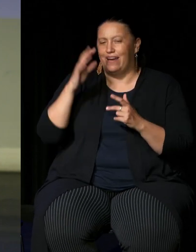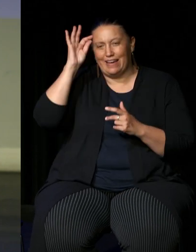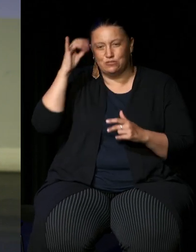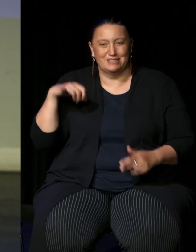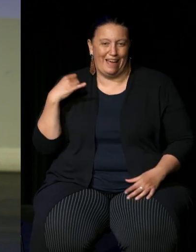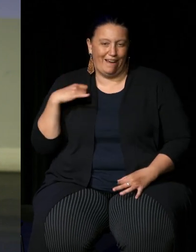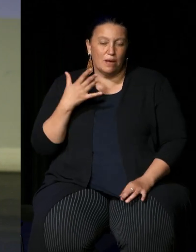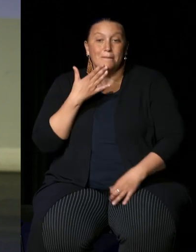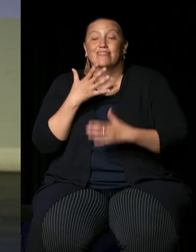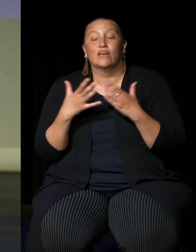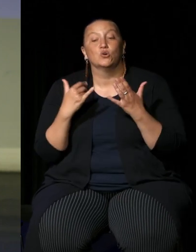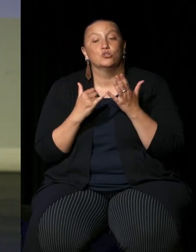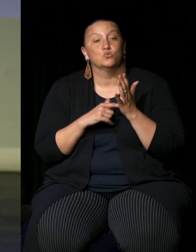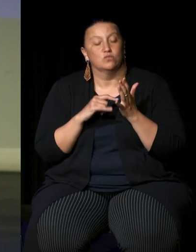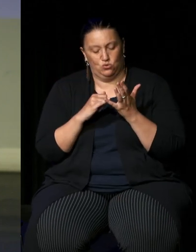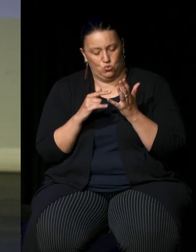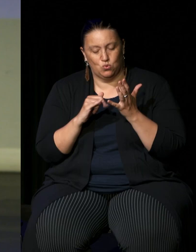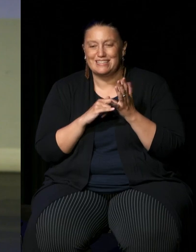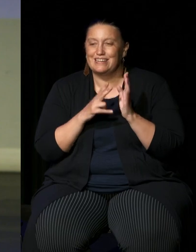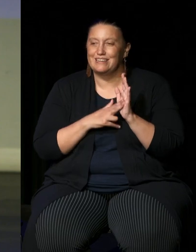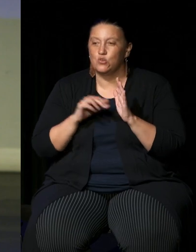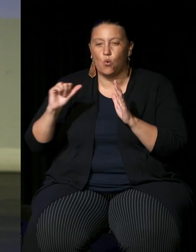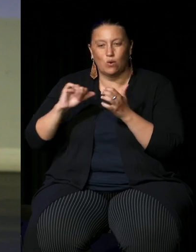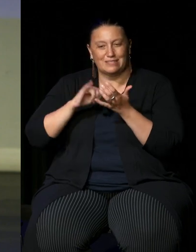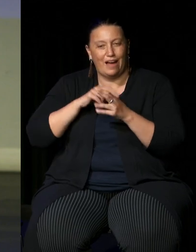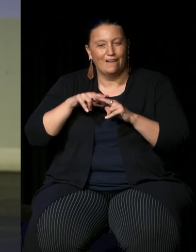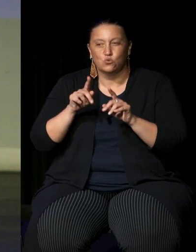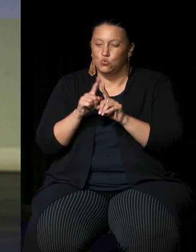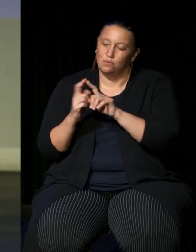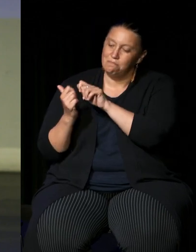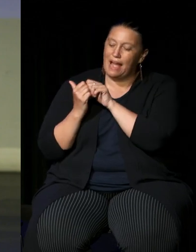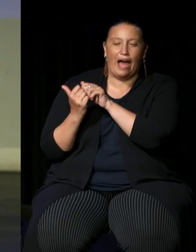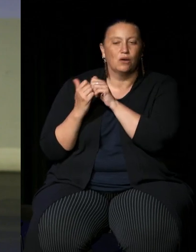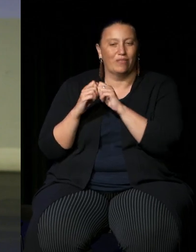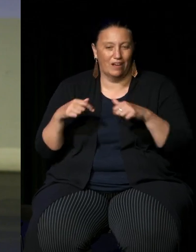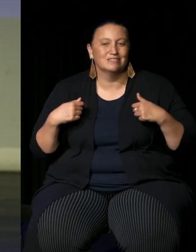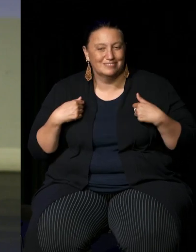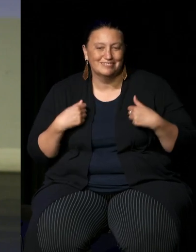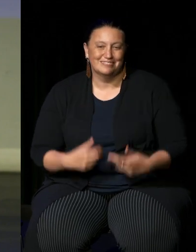can I thank you and your staff for partnering for suggesting we do this and for partnering